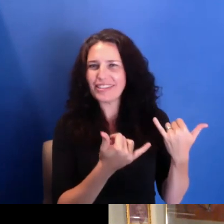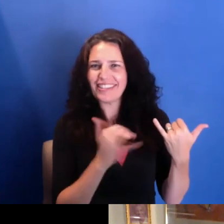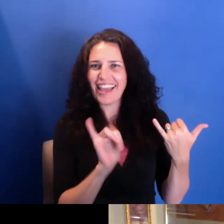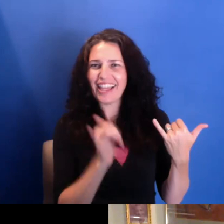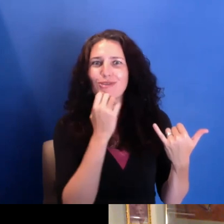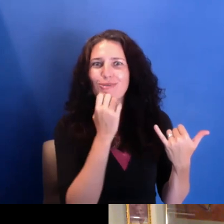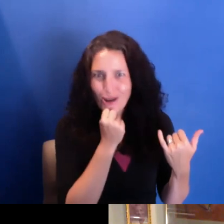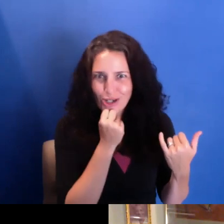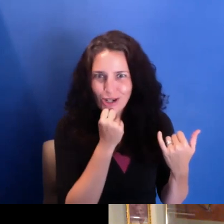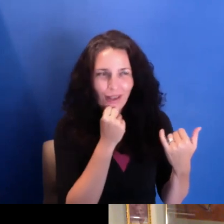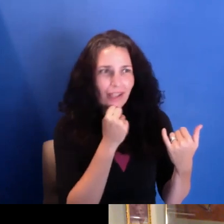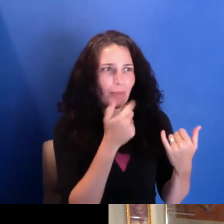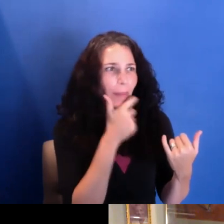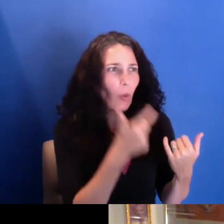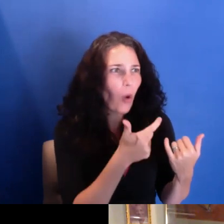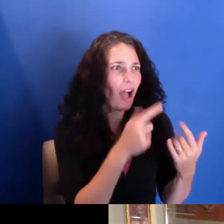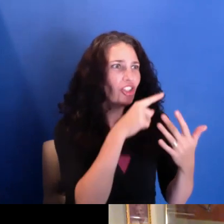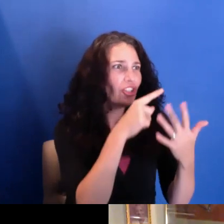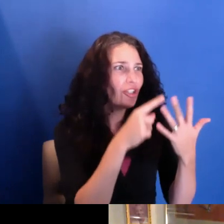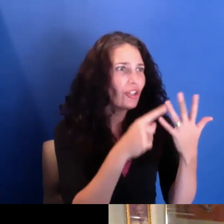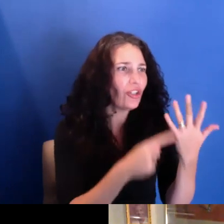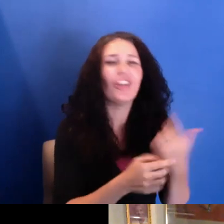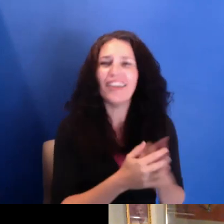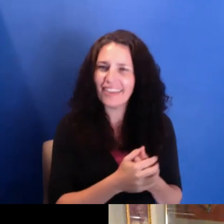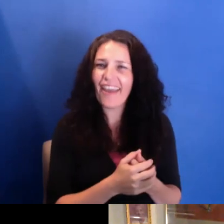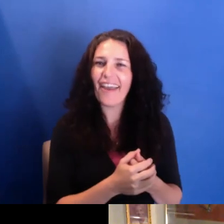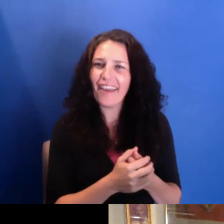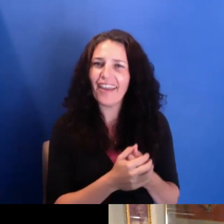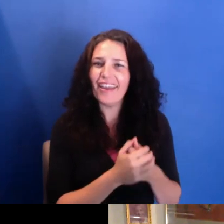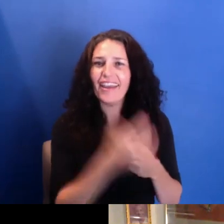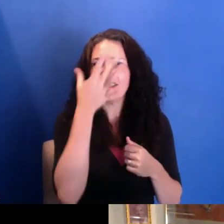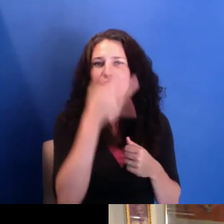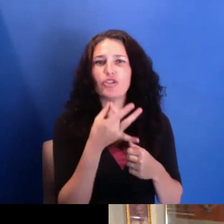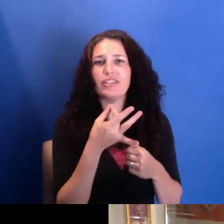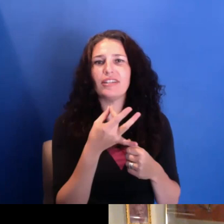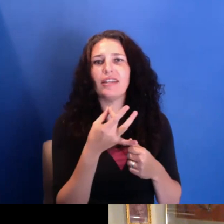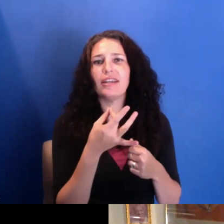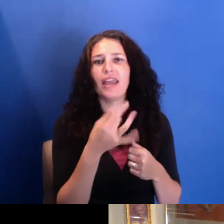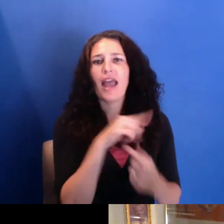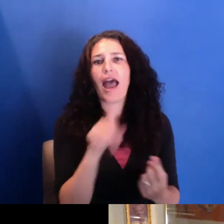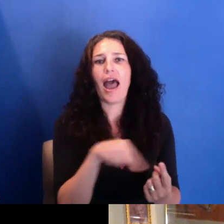And part of what's been interesting about this time is figuring out how do you share that archive?